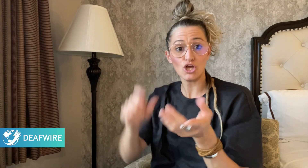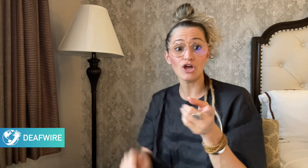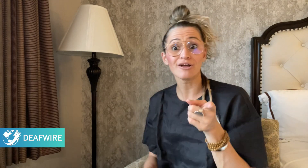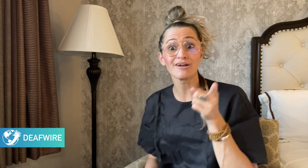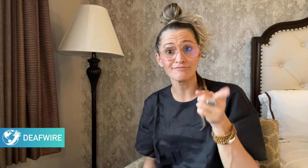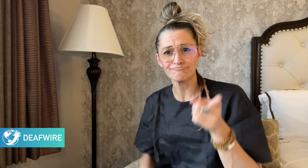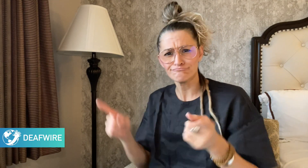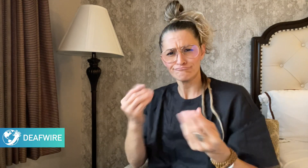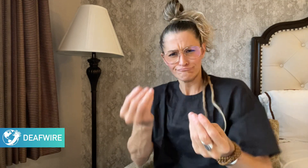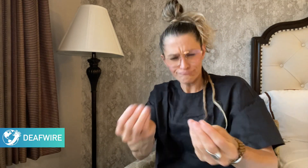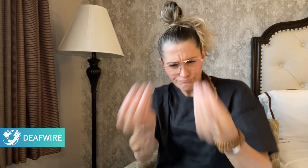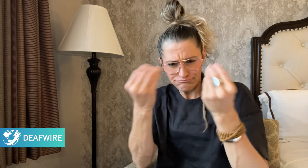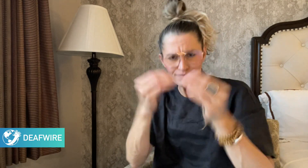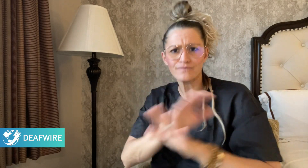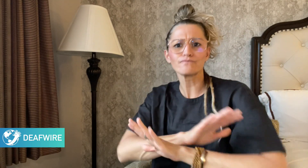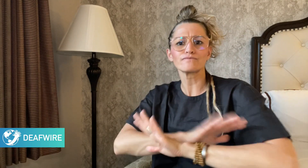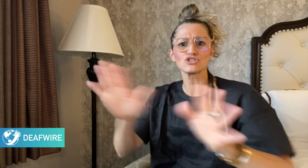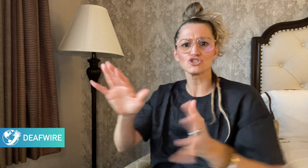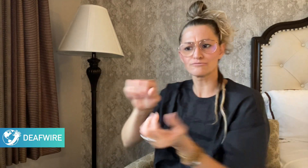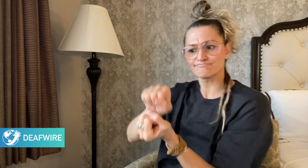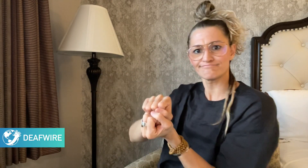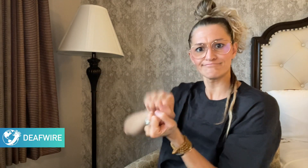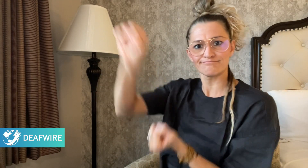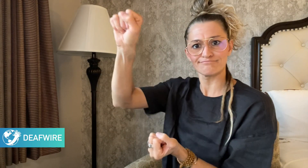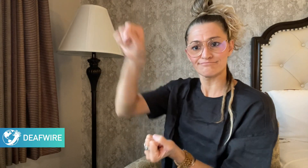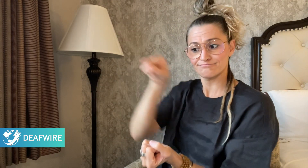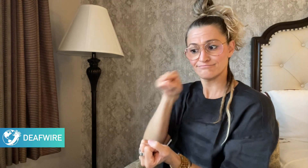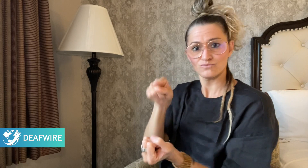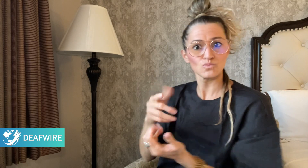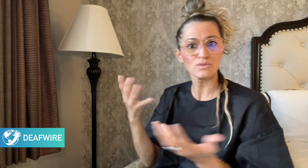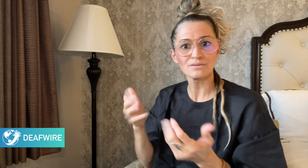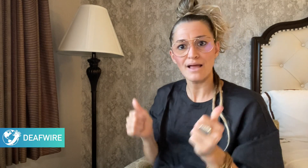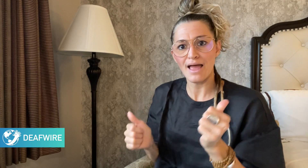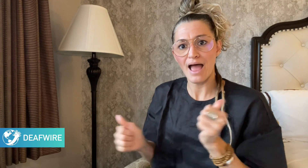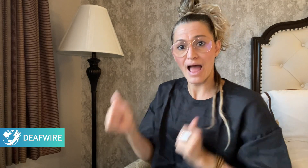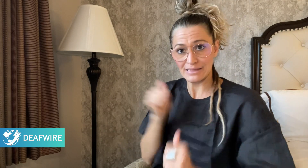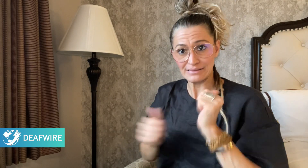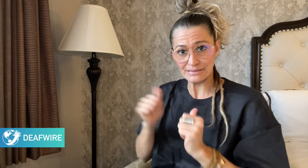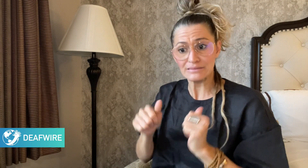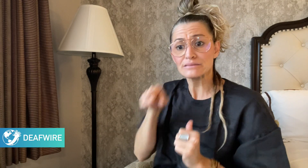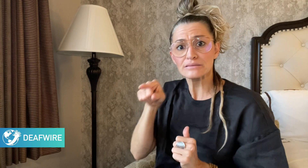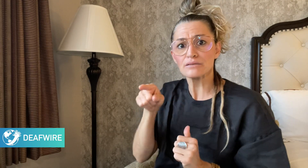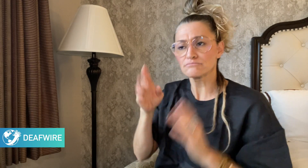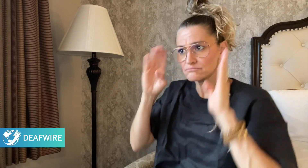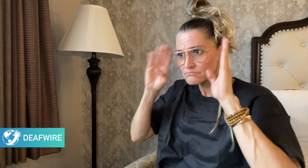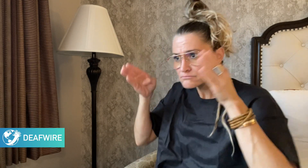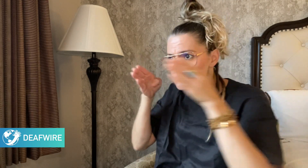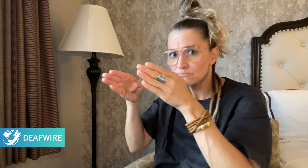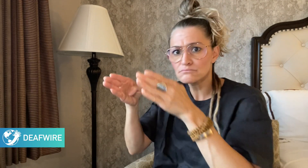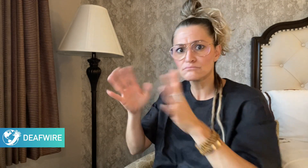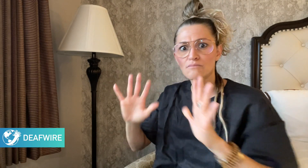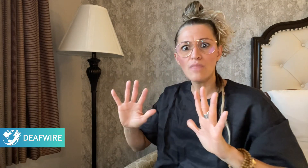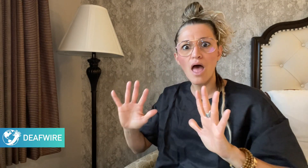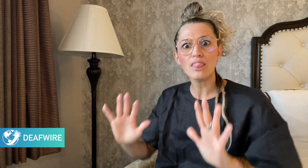she received a degree in Acting for Live and Recorded